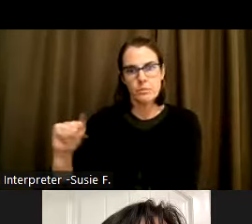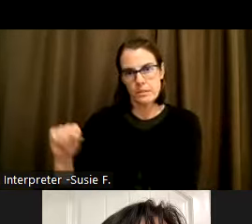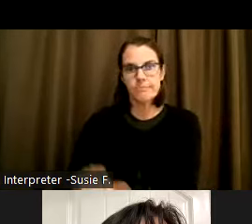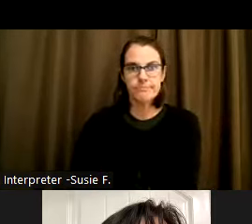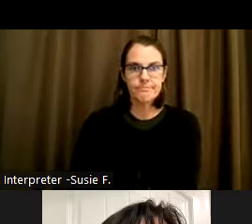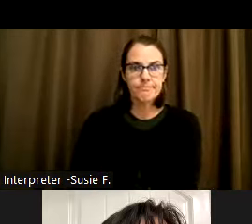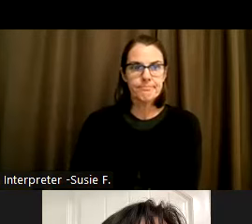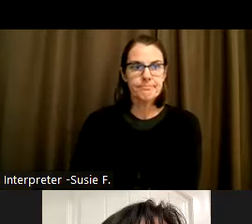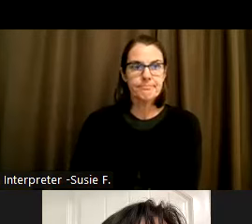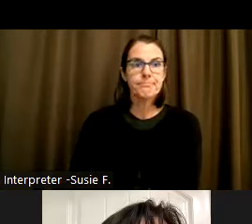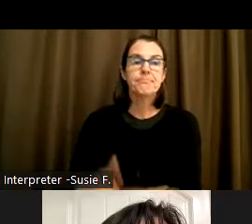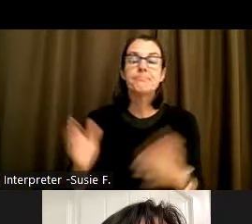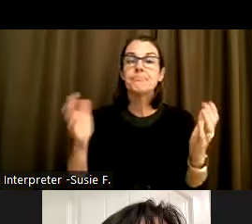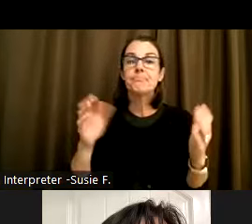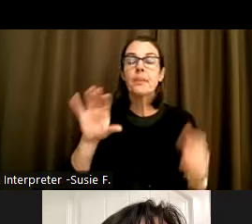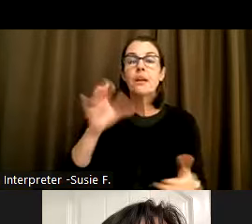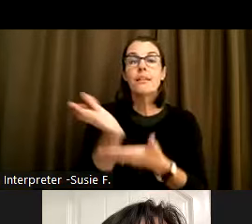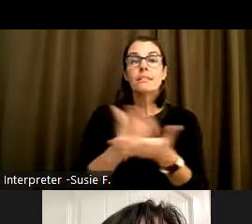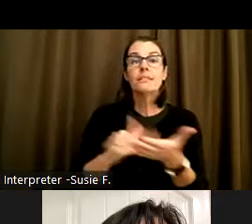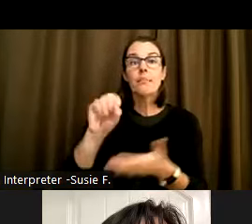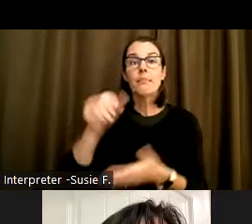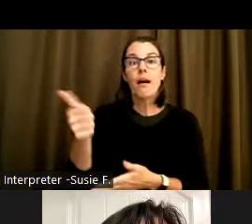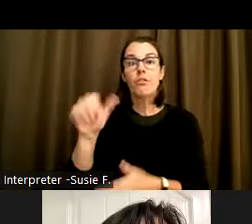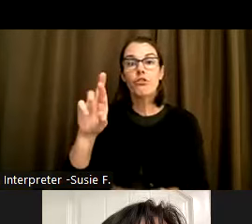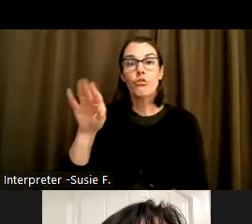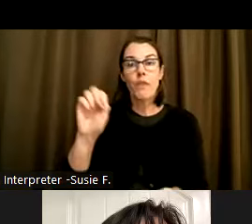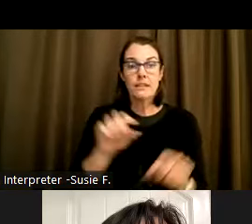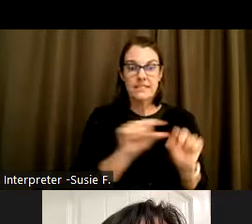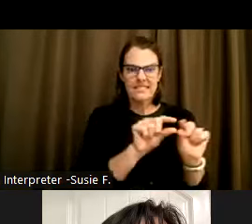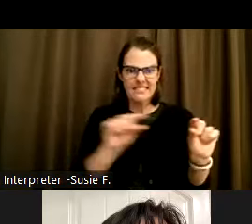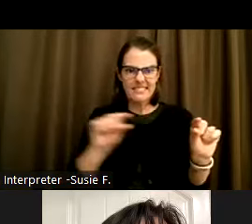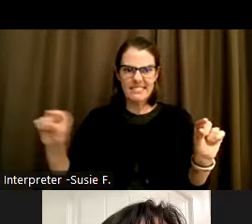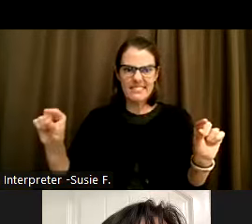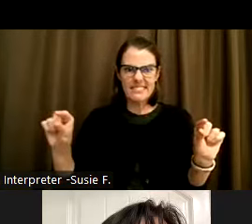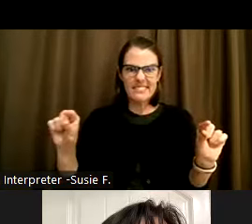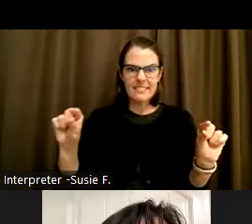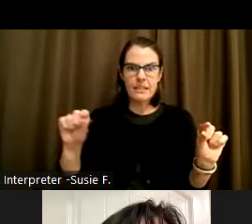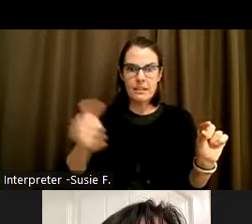People marking some other race or that were two or more races went up significantly though,